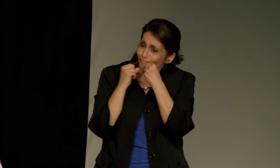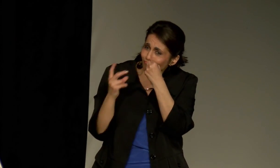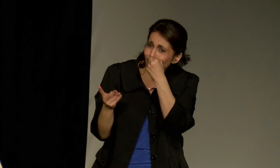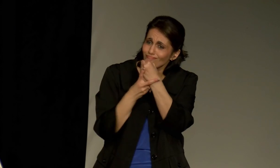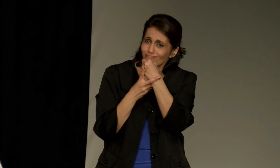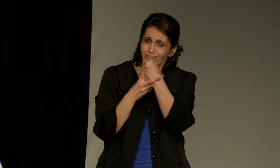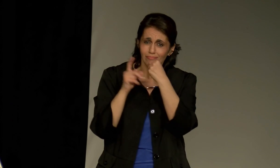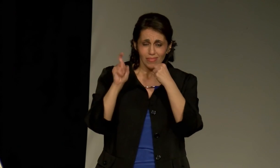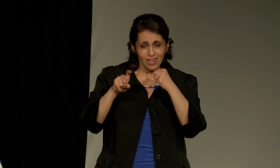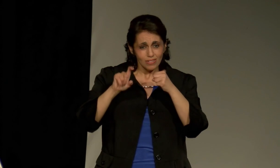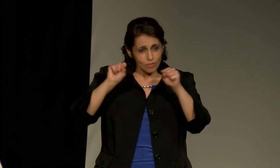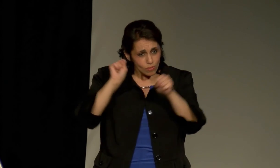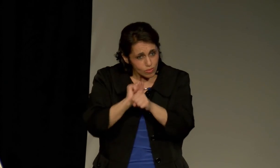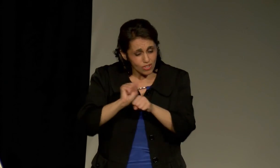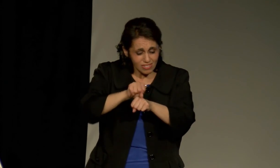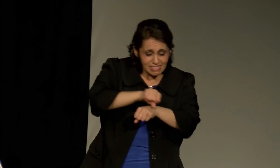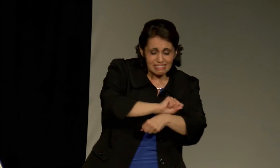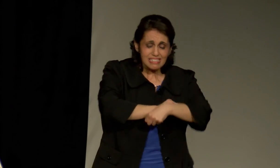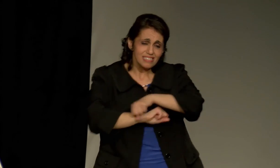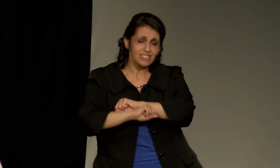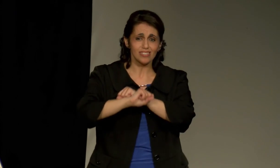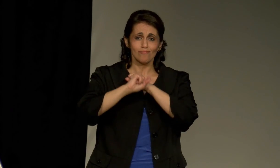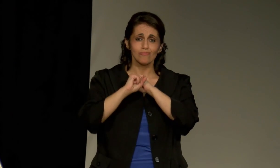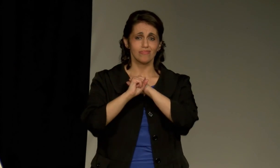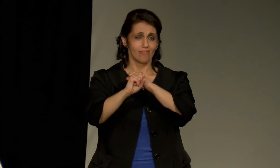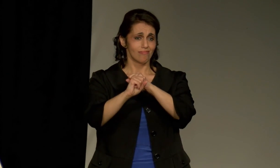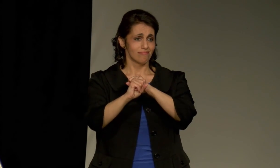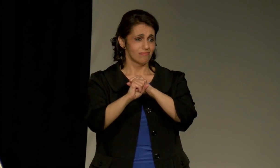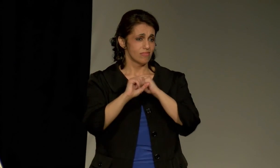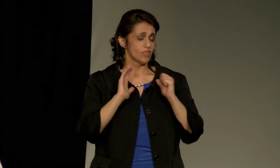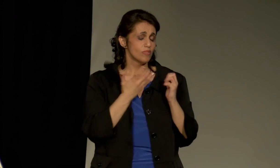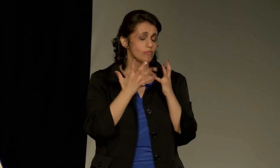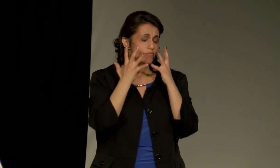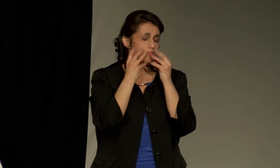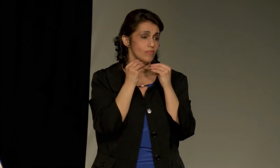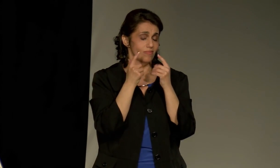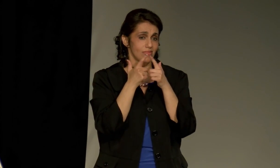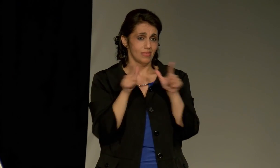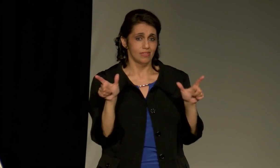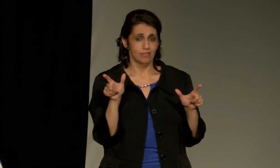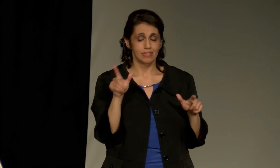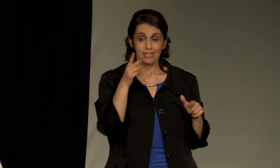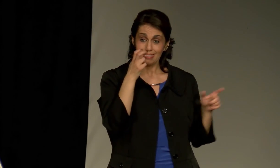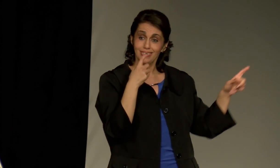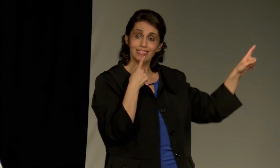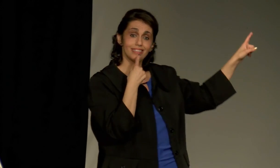We need to preserve American Sign Language, and we have to work hard to protect our beautiful